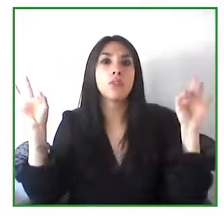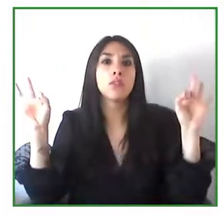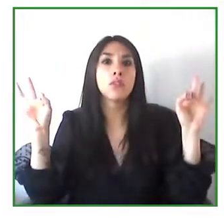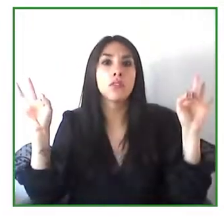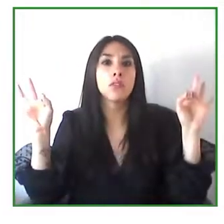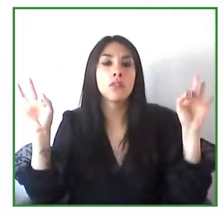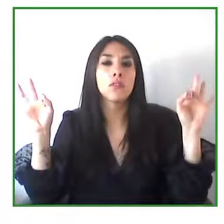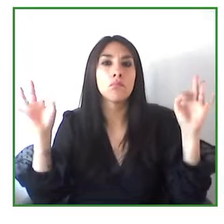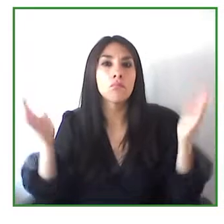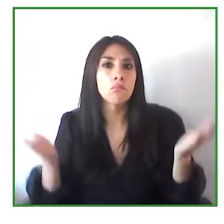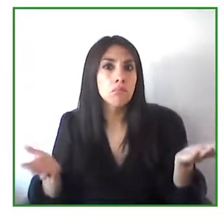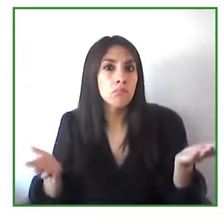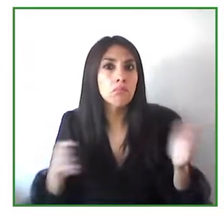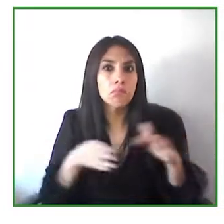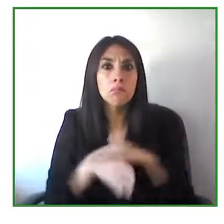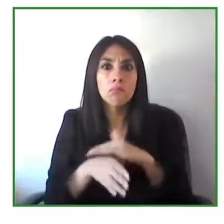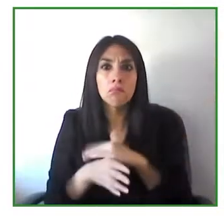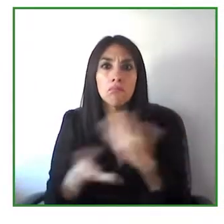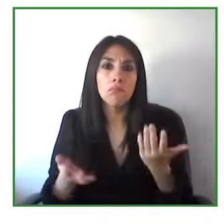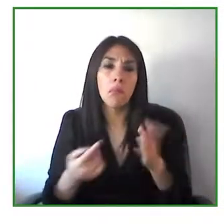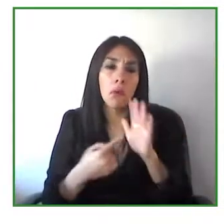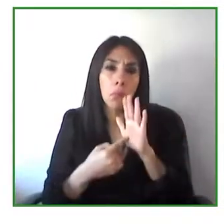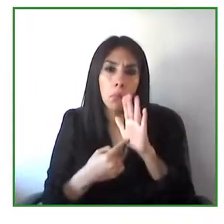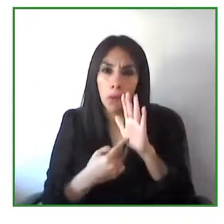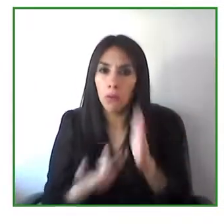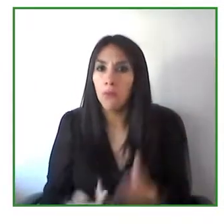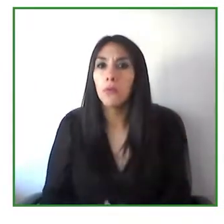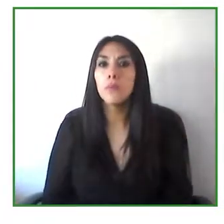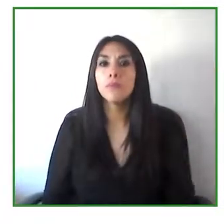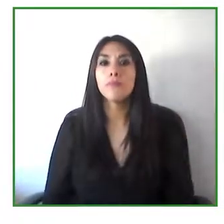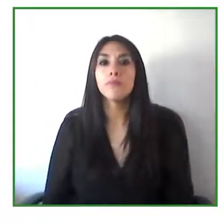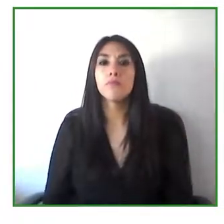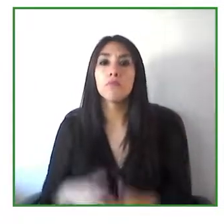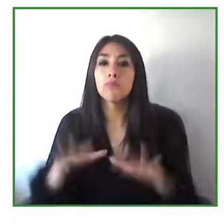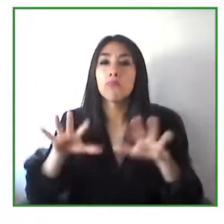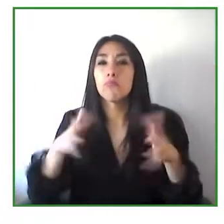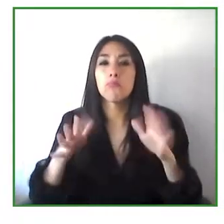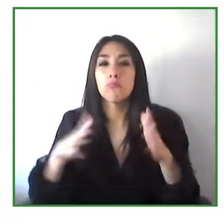phone to actually call someone who is actually a hearing person and then you